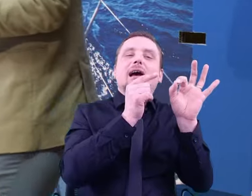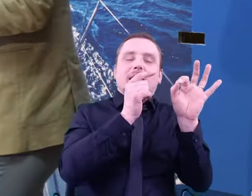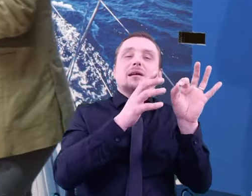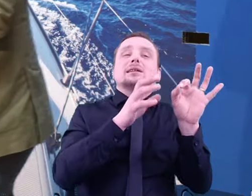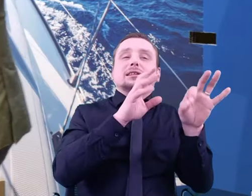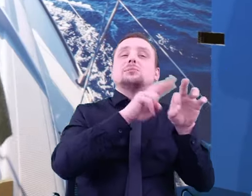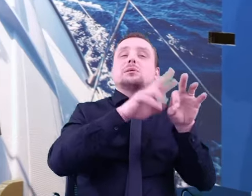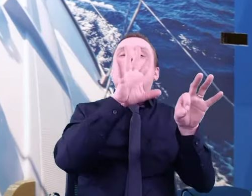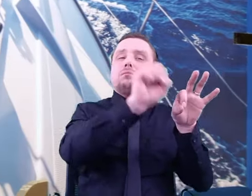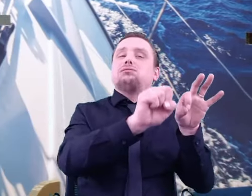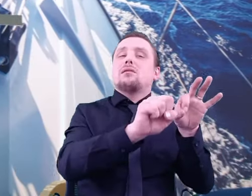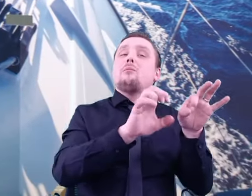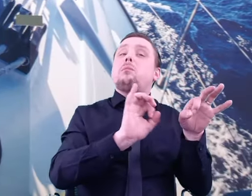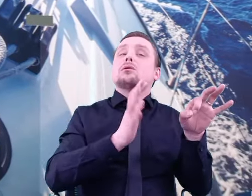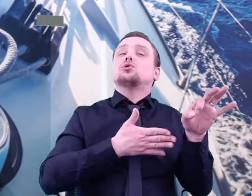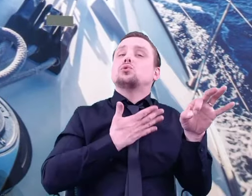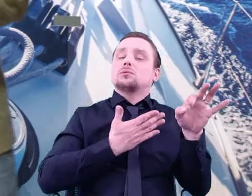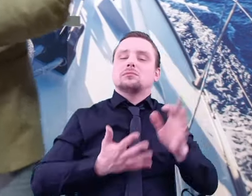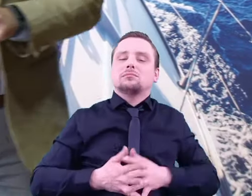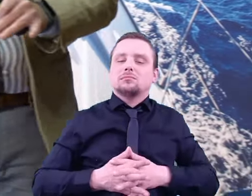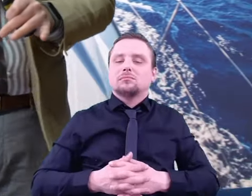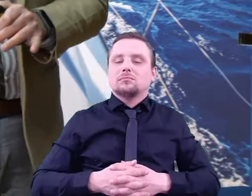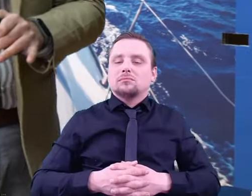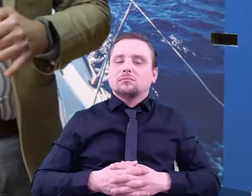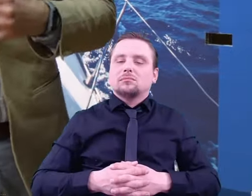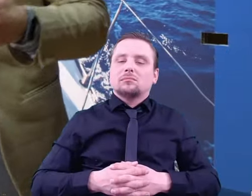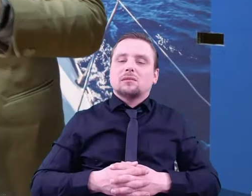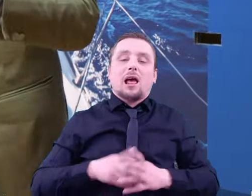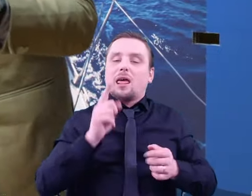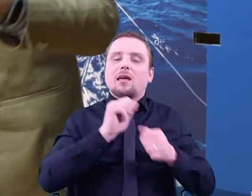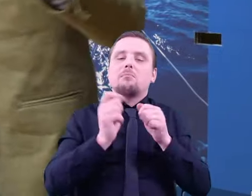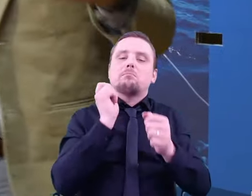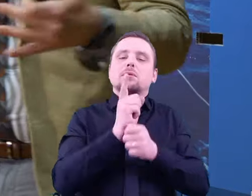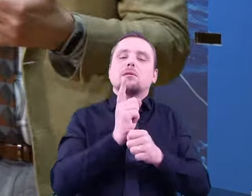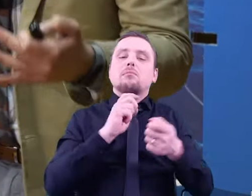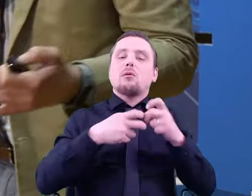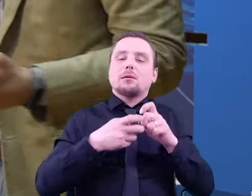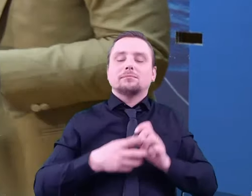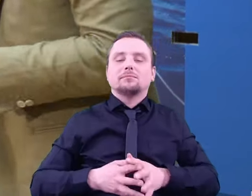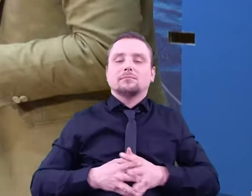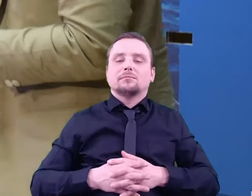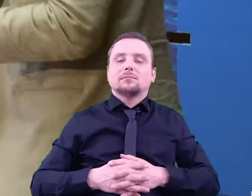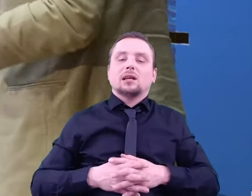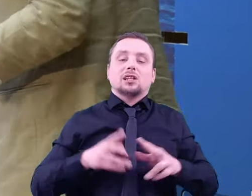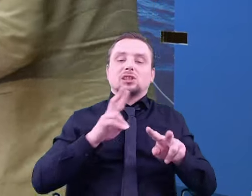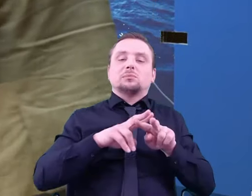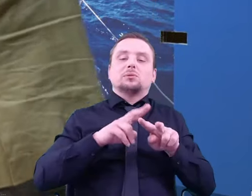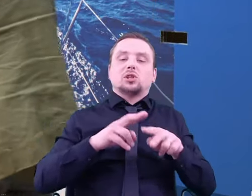However, one problem arises here. Traditional devices, such as those we see on Earth, are large and bulky.